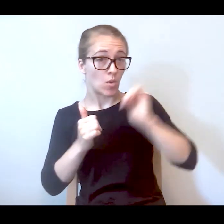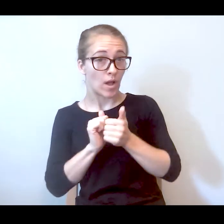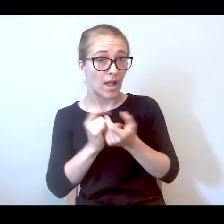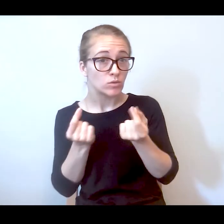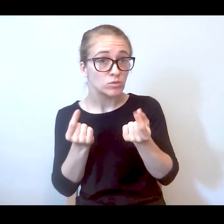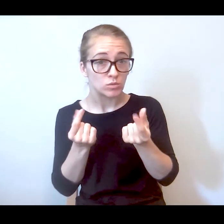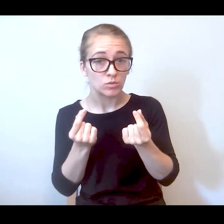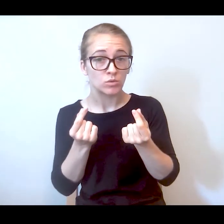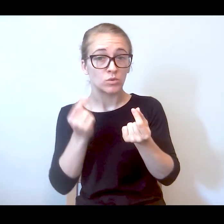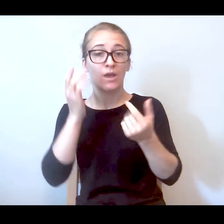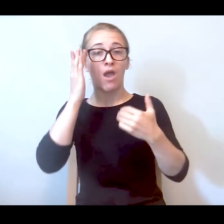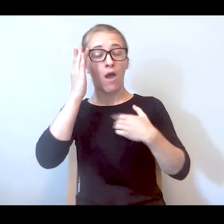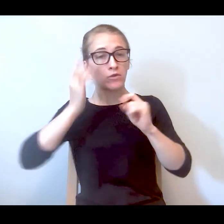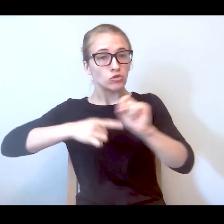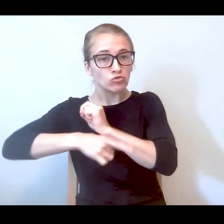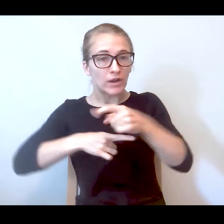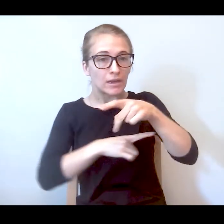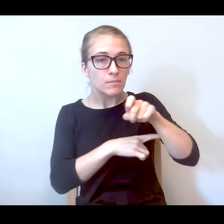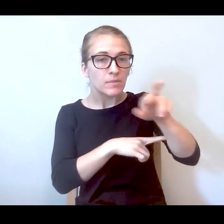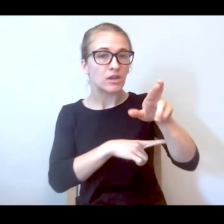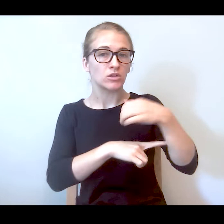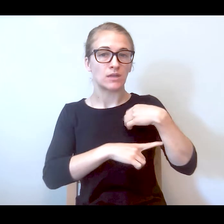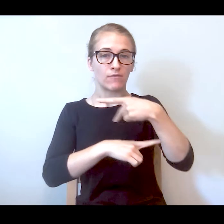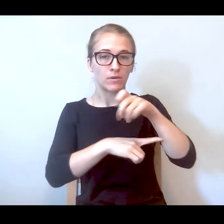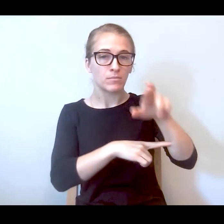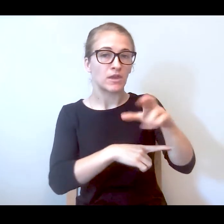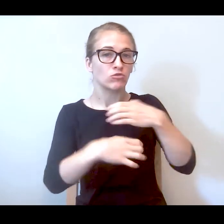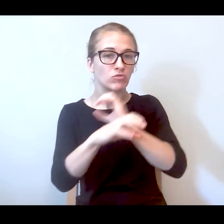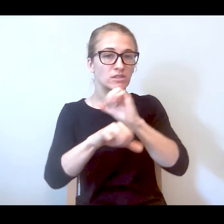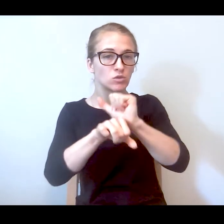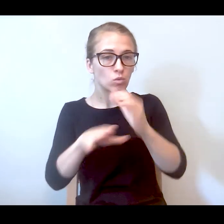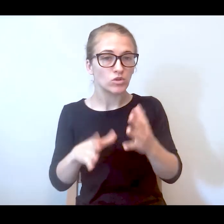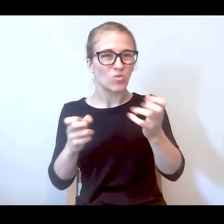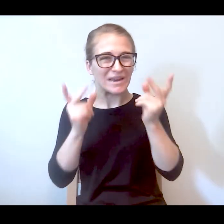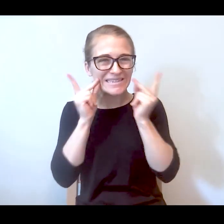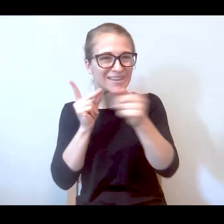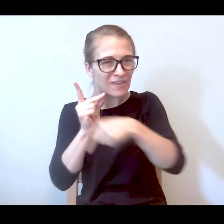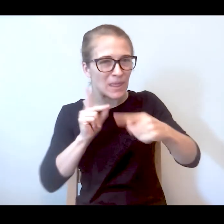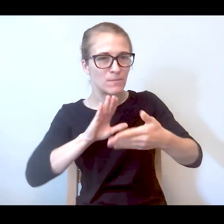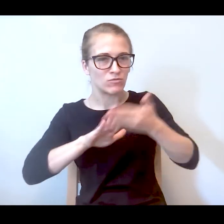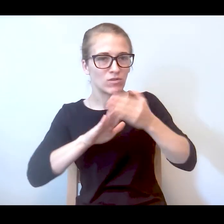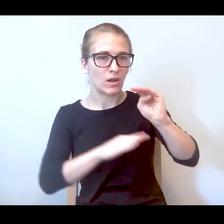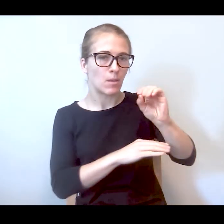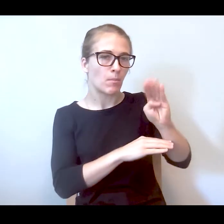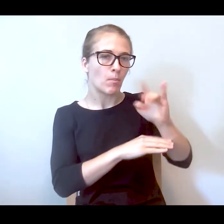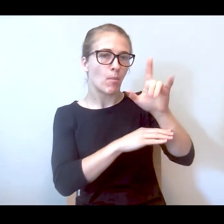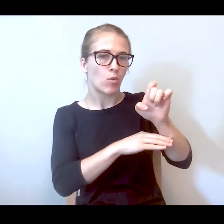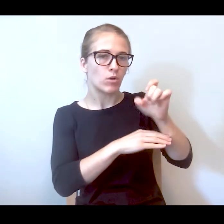have trained peers that have peer crisis workers, we want to see them running the mobile crisis teams.